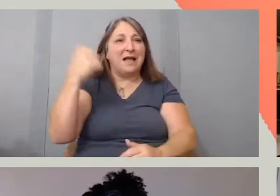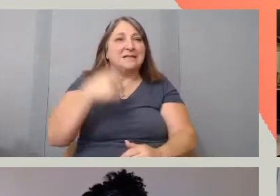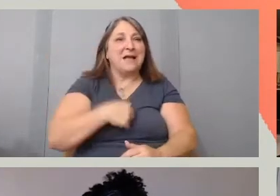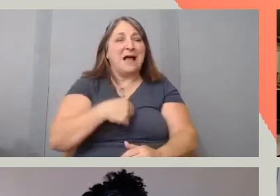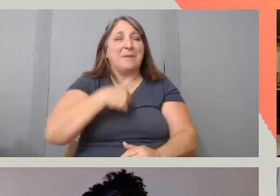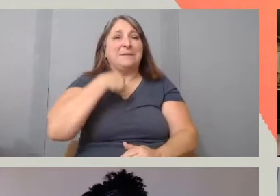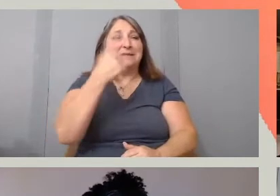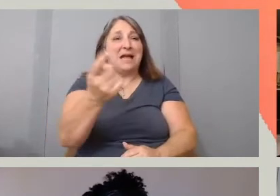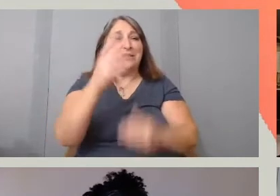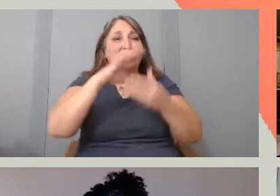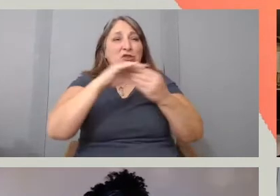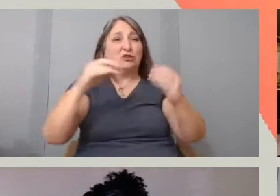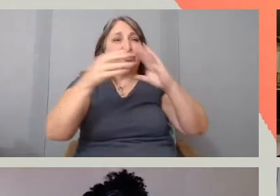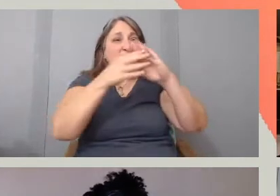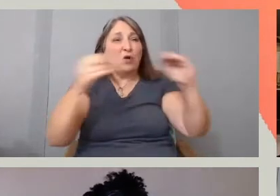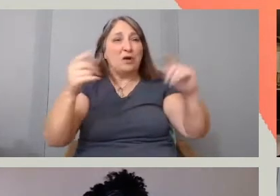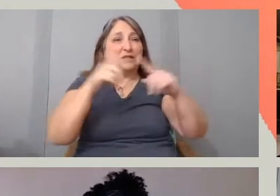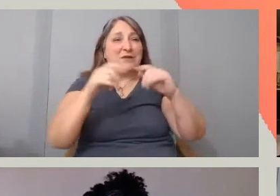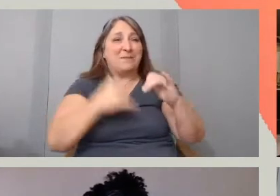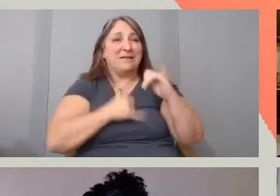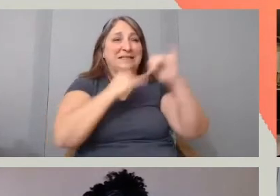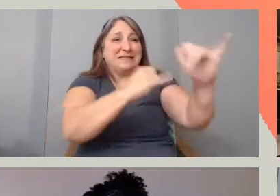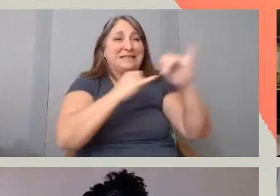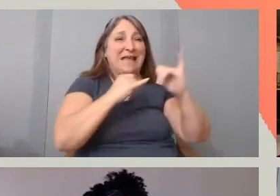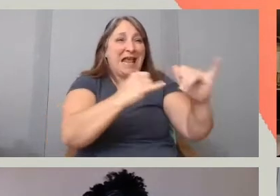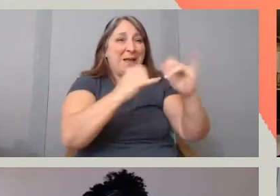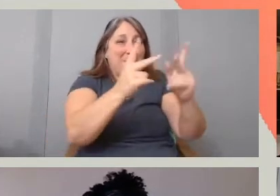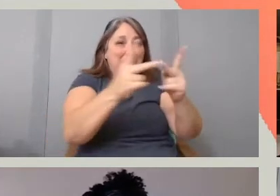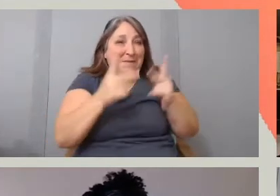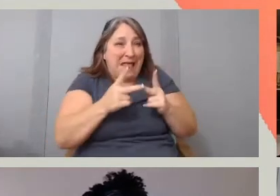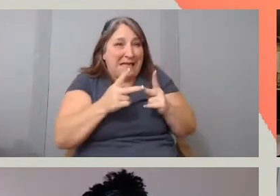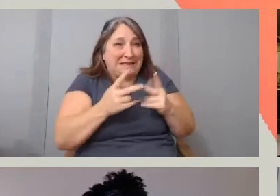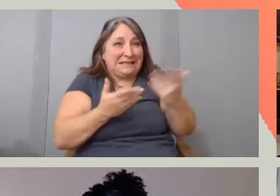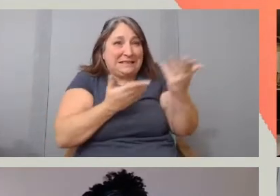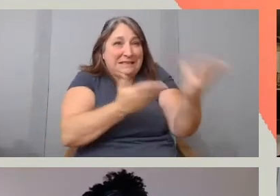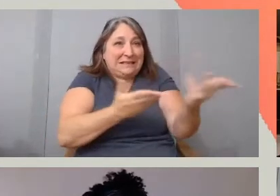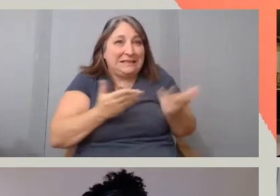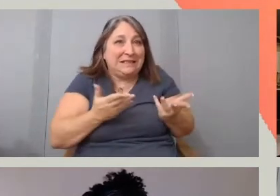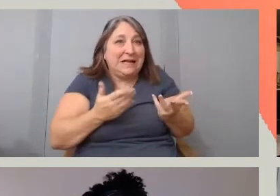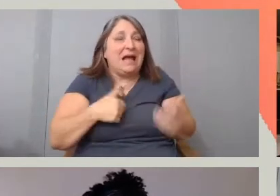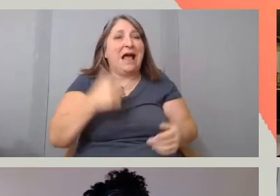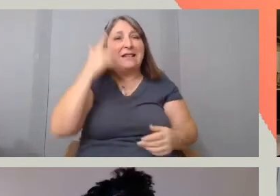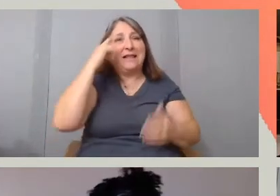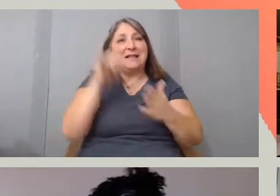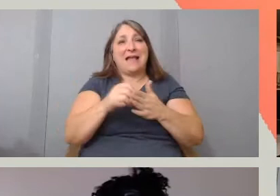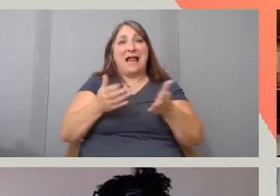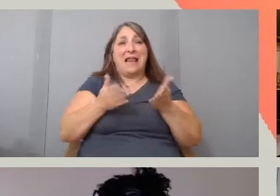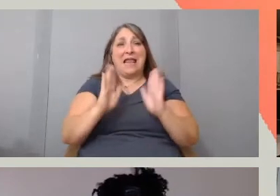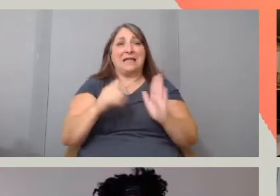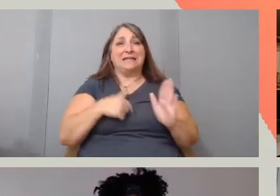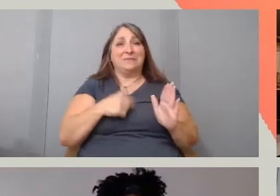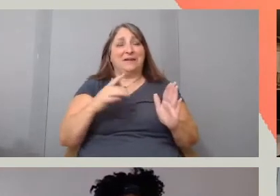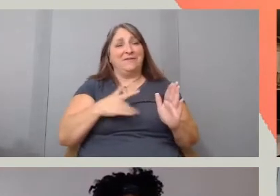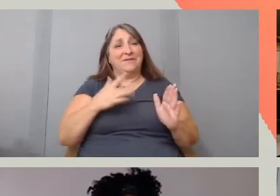from the same location as they are I think that allows me to connect better with them.